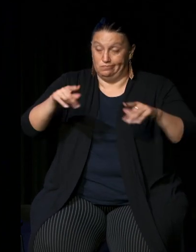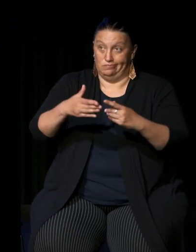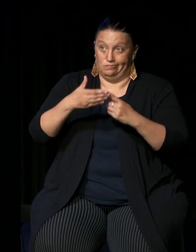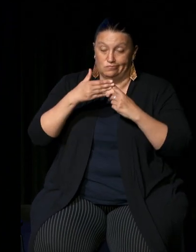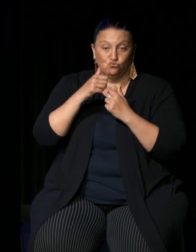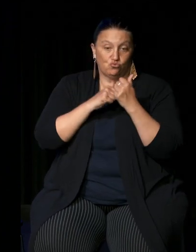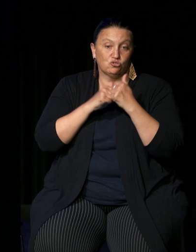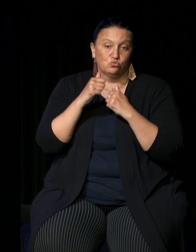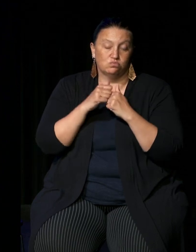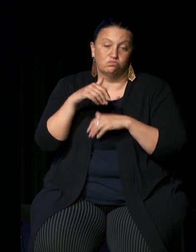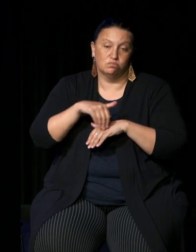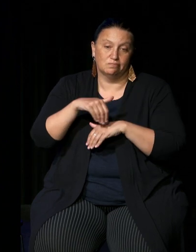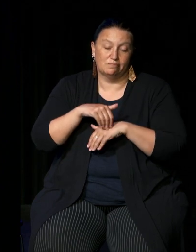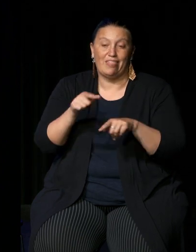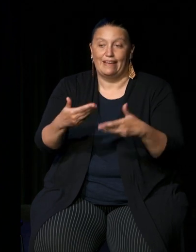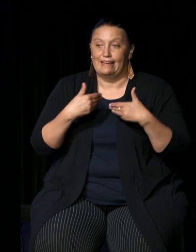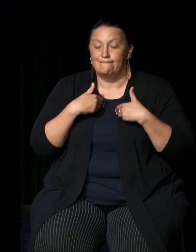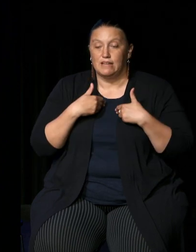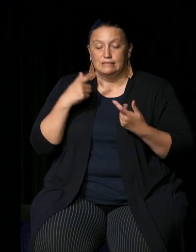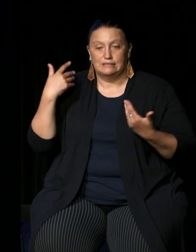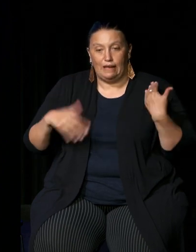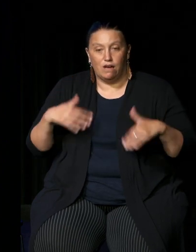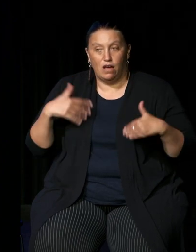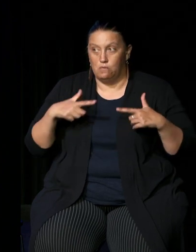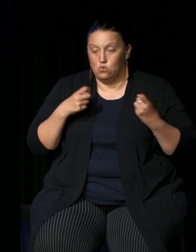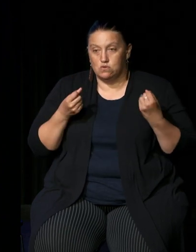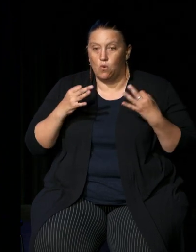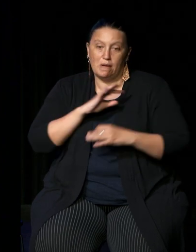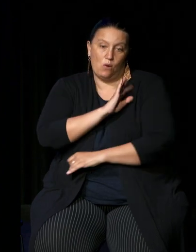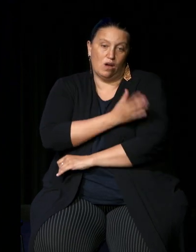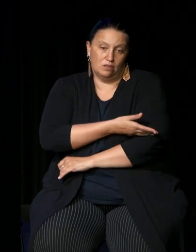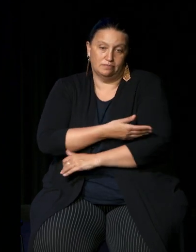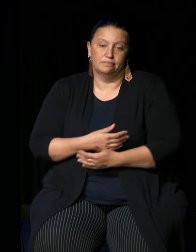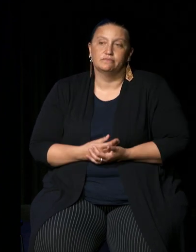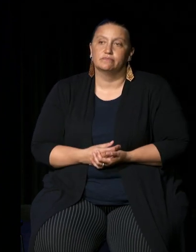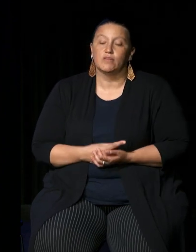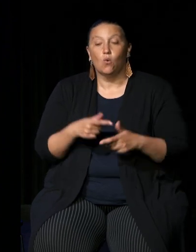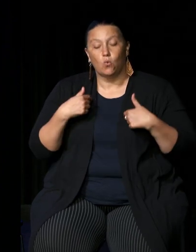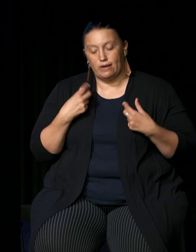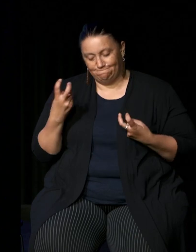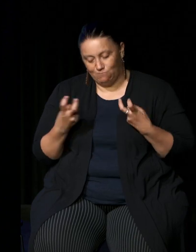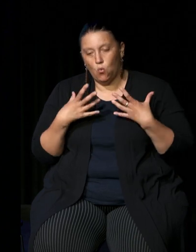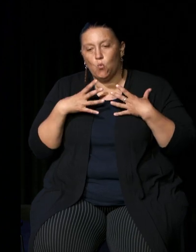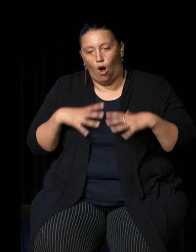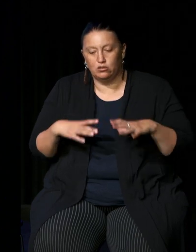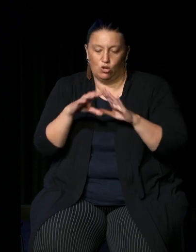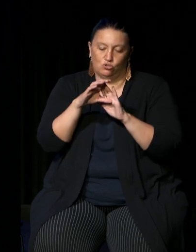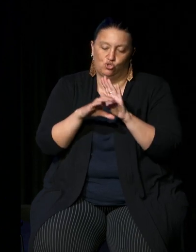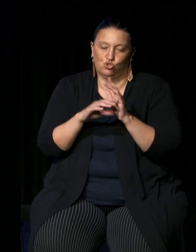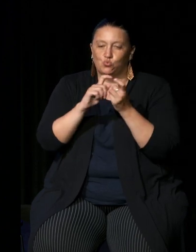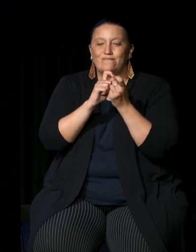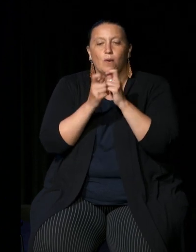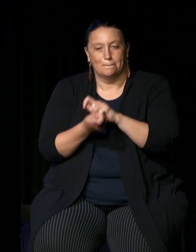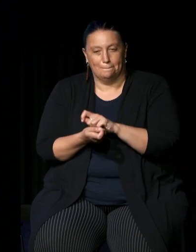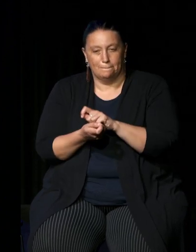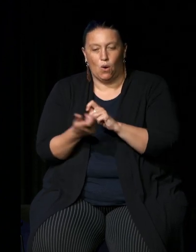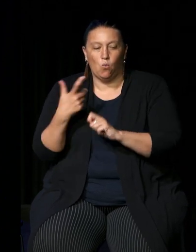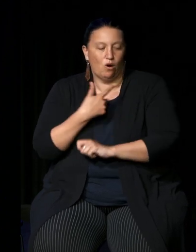this is the torment of our powerlessness we seek constitutional reforms to empower our people and